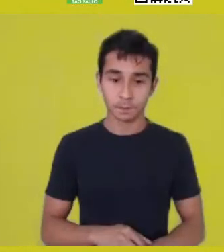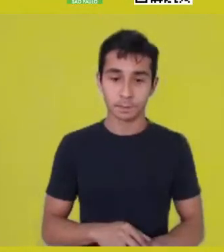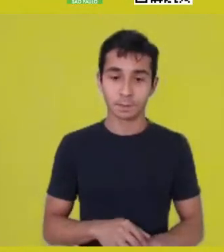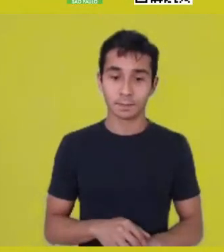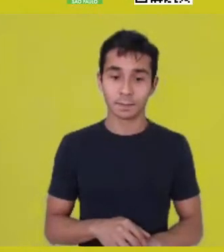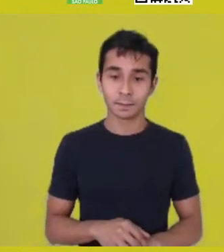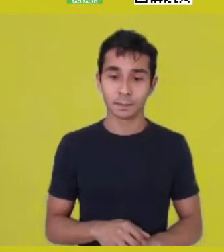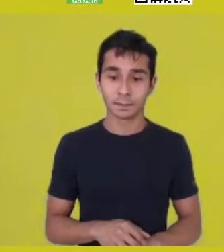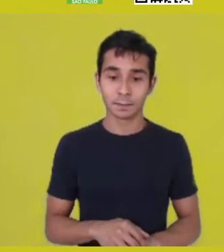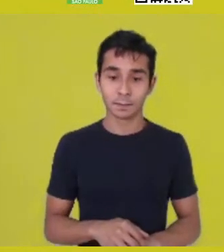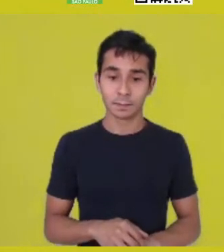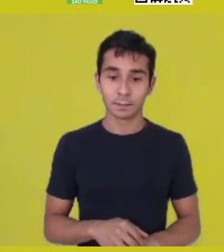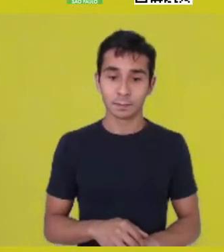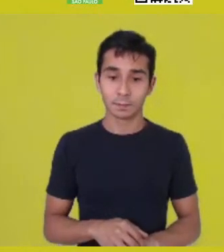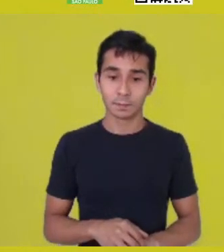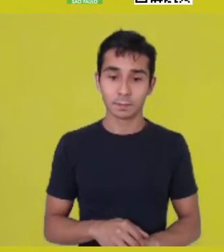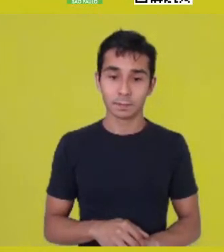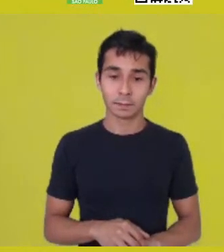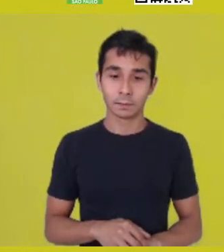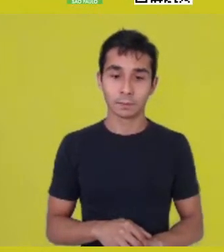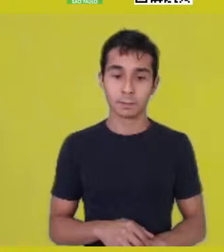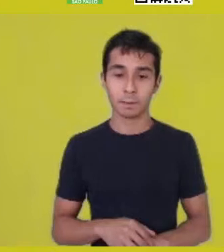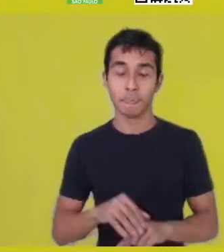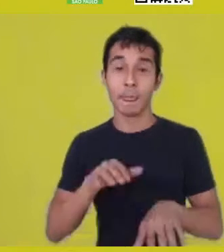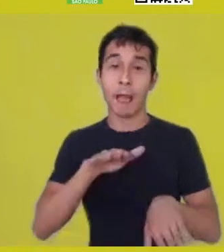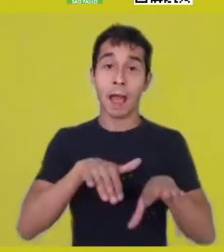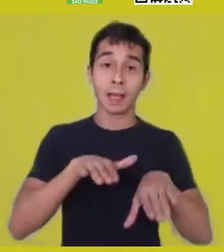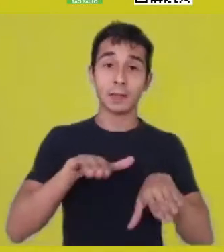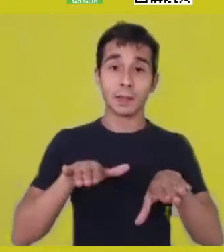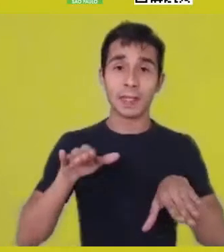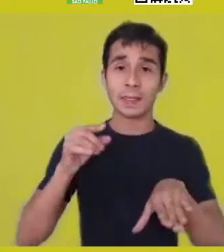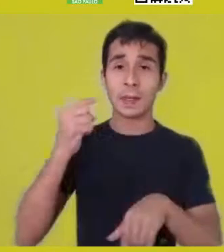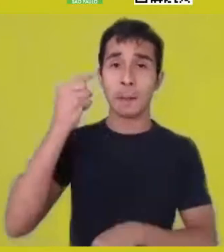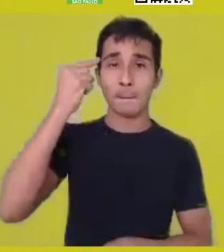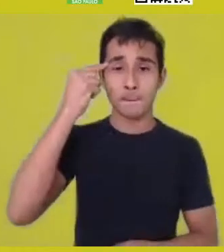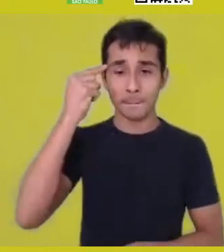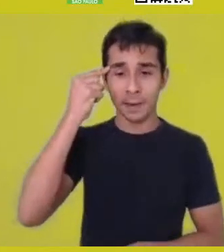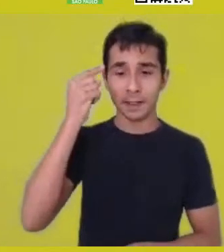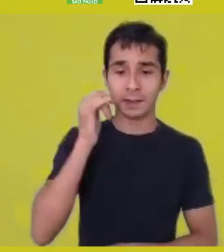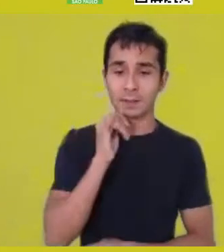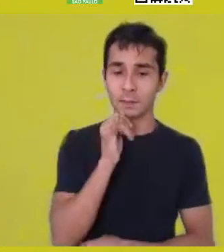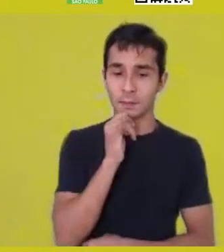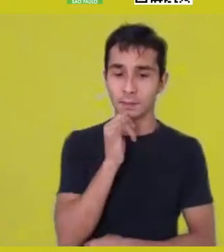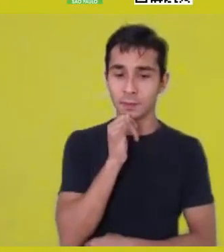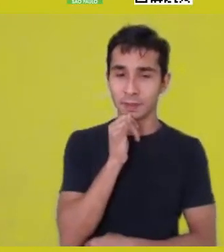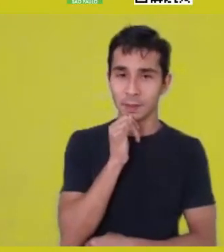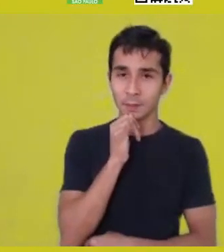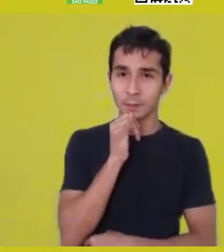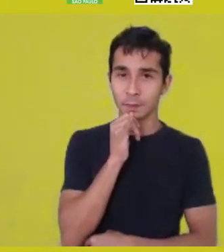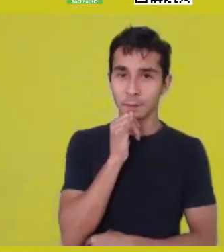about a certain precedence of the community in relation to the singular,